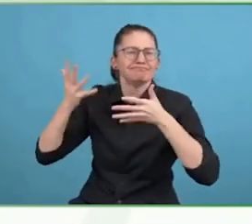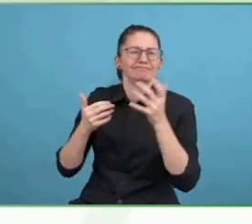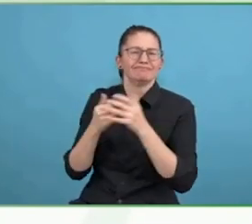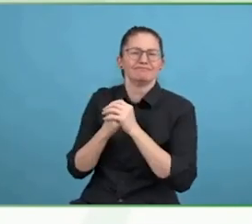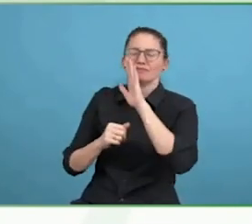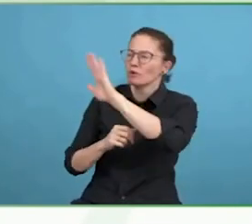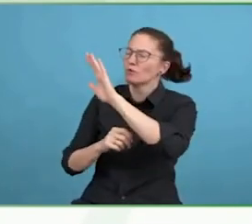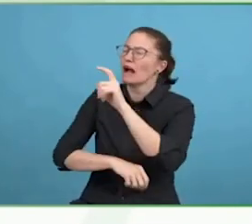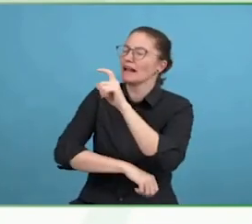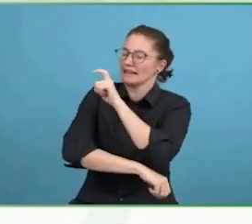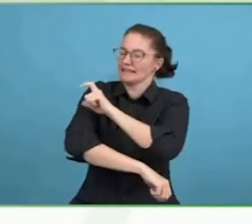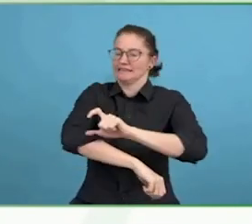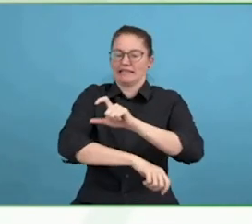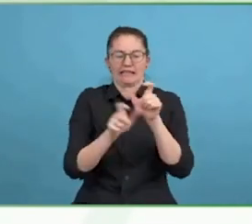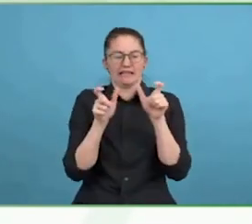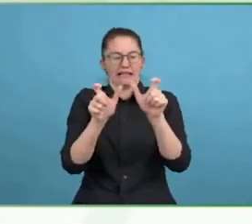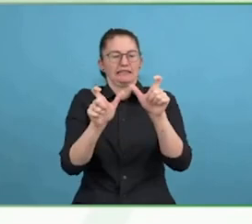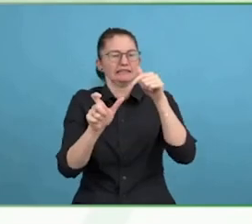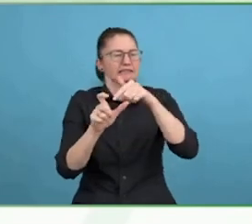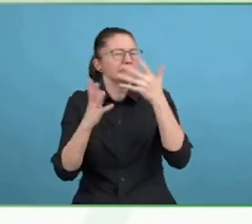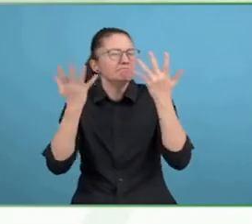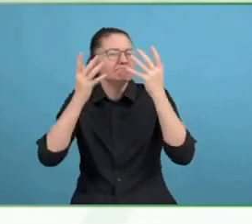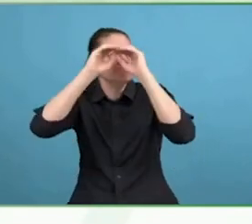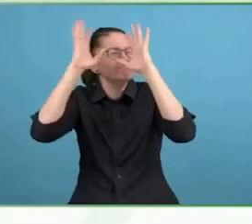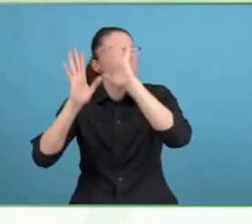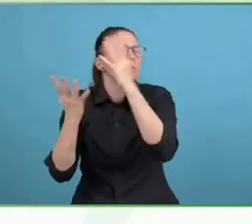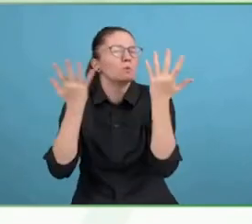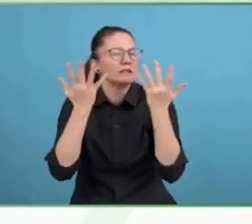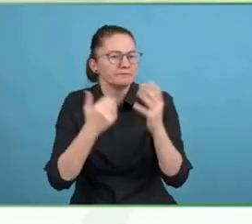I am not a war photographer, you will never see pictures of tanks,